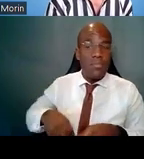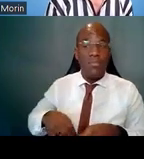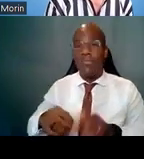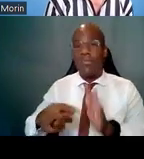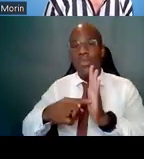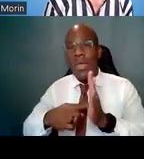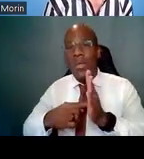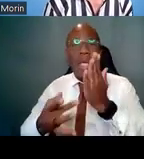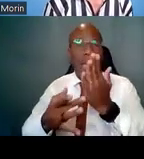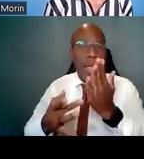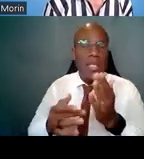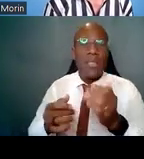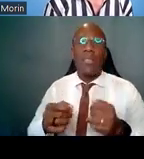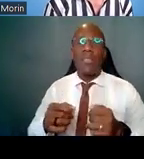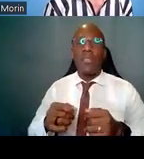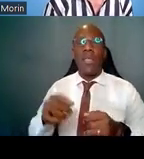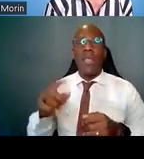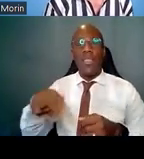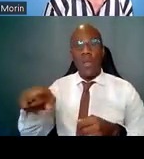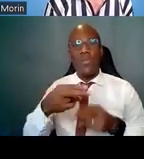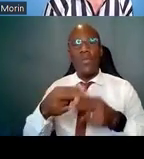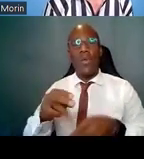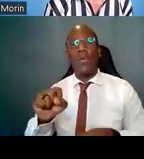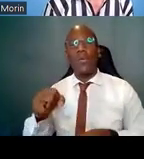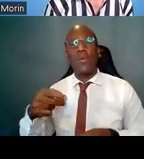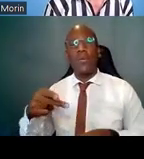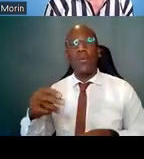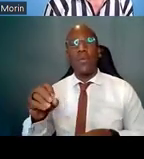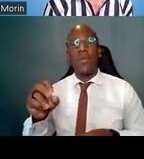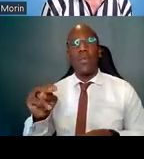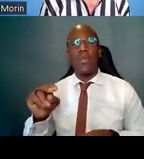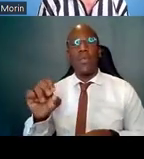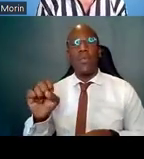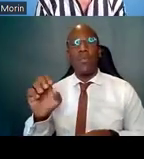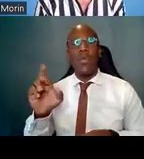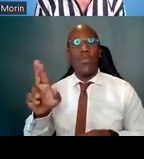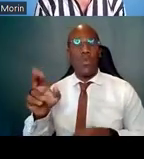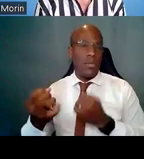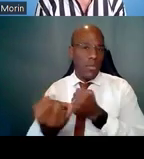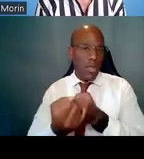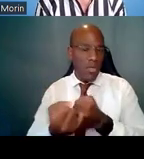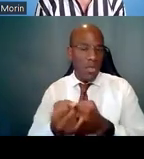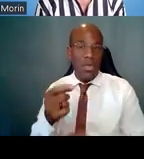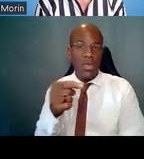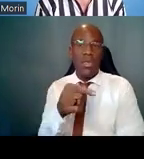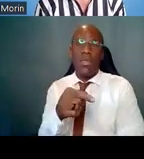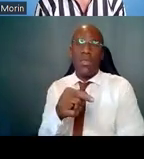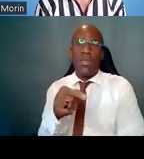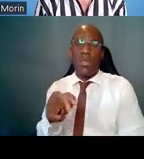Those will be the ones that are supporting you in your research endeavors. They don't have to be your mentors.